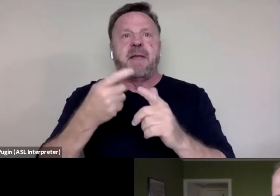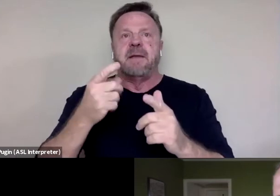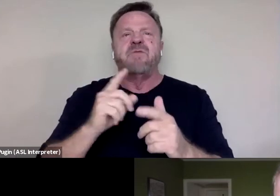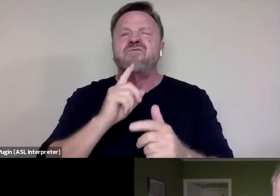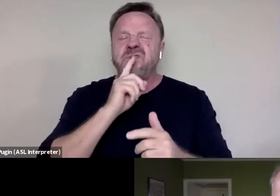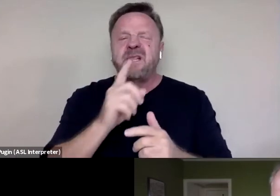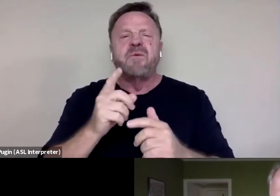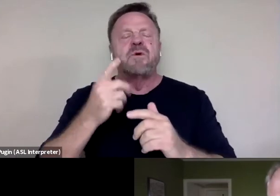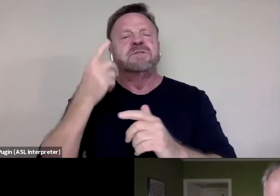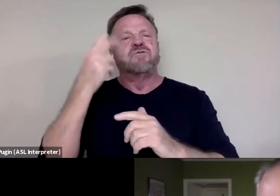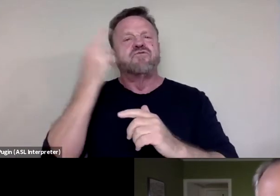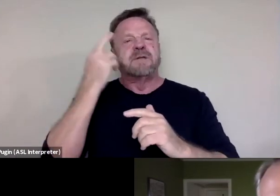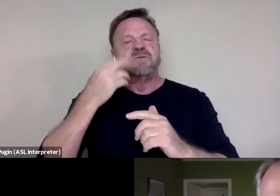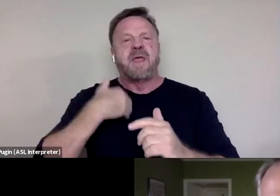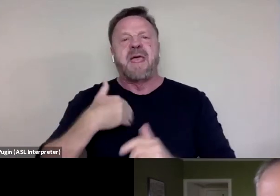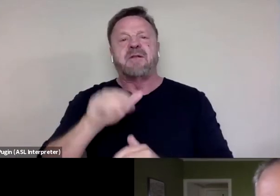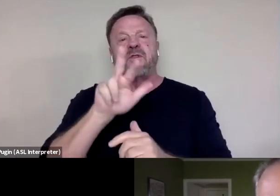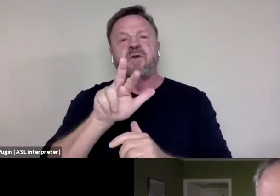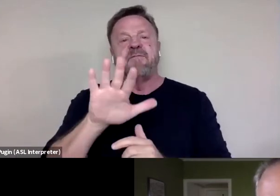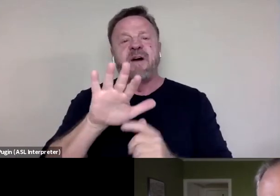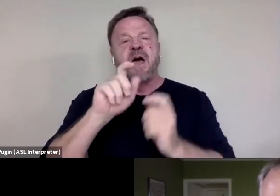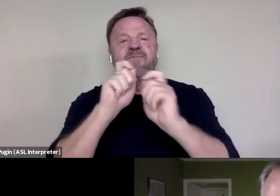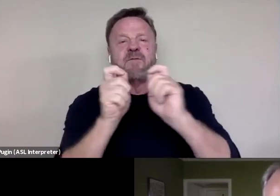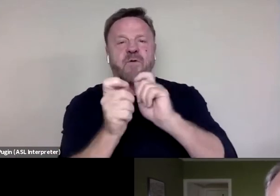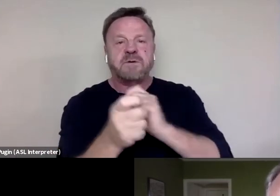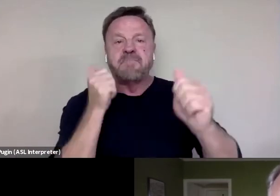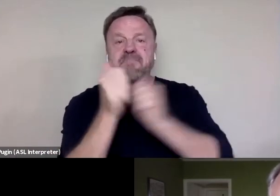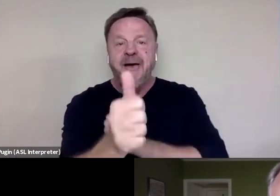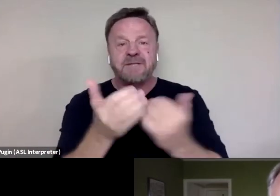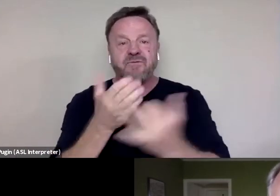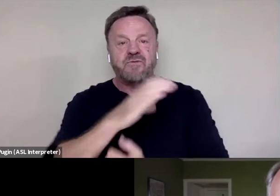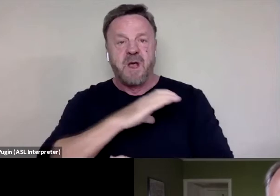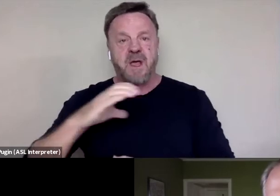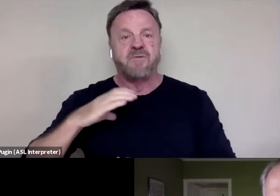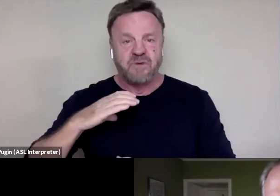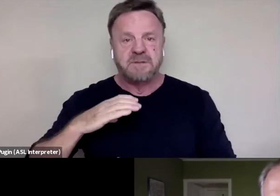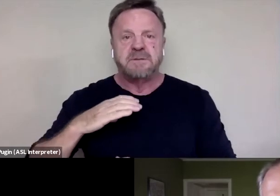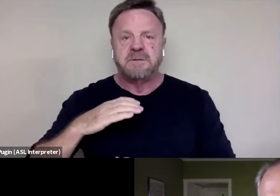for 35 reforms being passed through Congress. So that kind of blew up that issue.